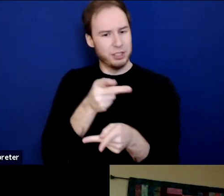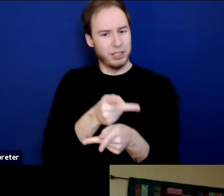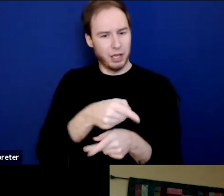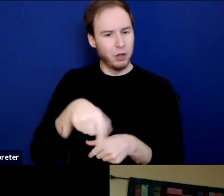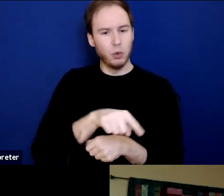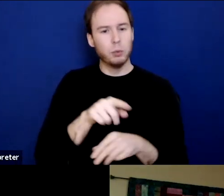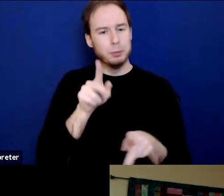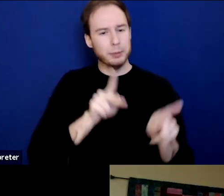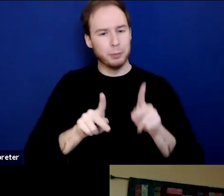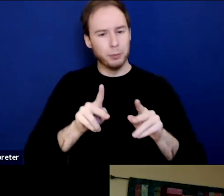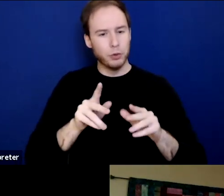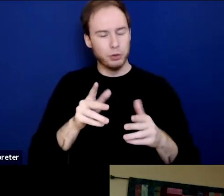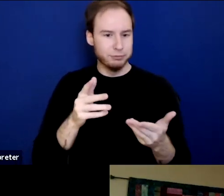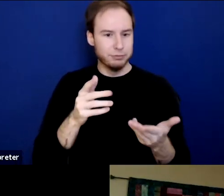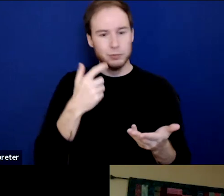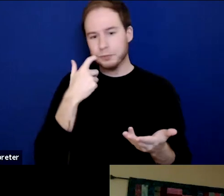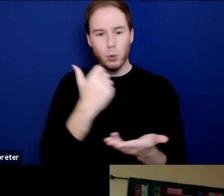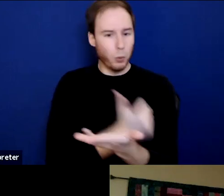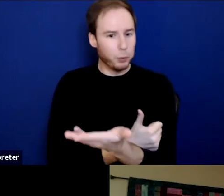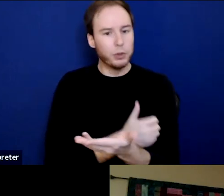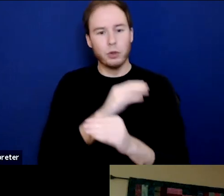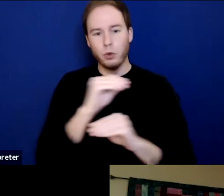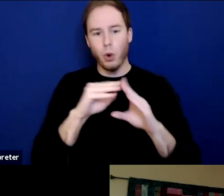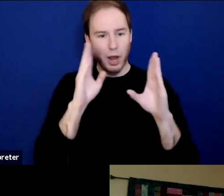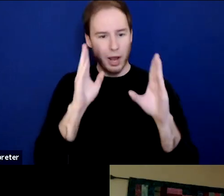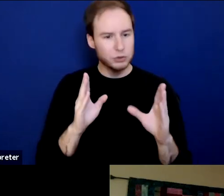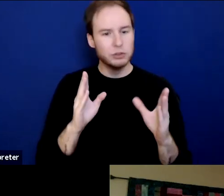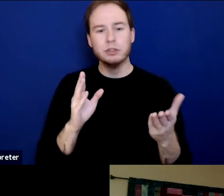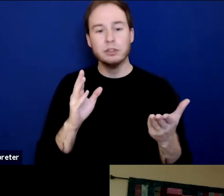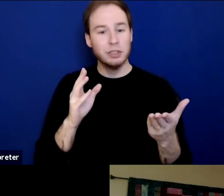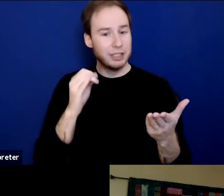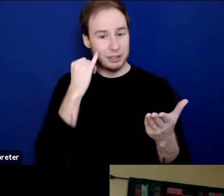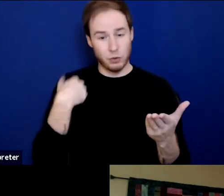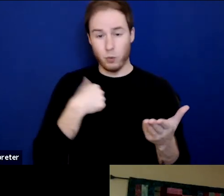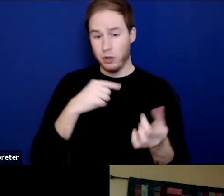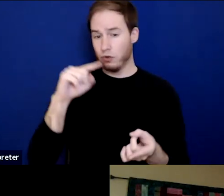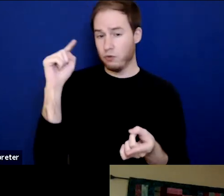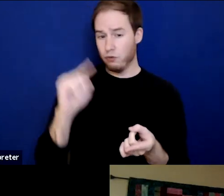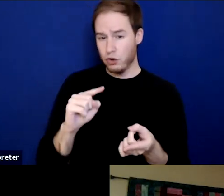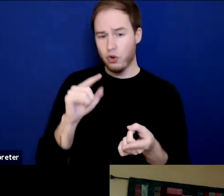and opioid use disorder. And if we reduce the content of the toolkit